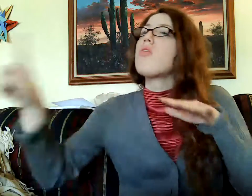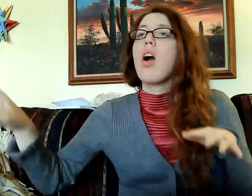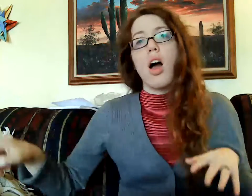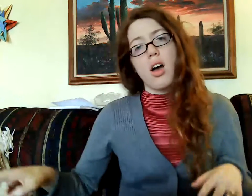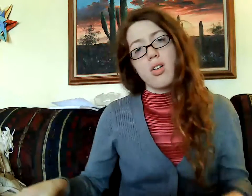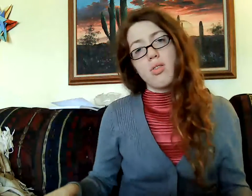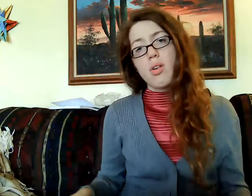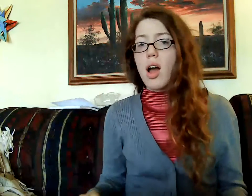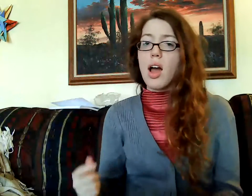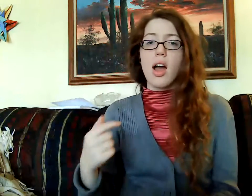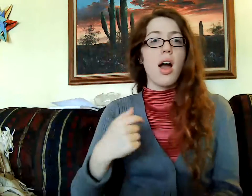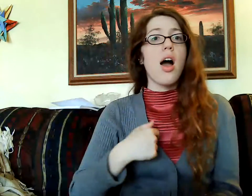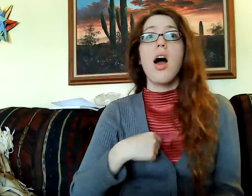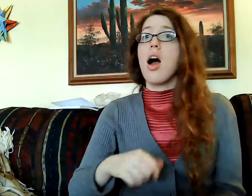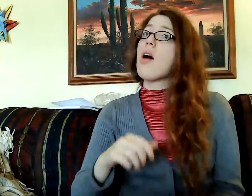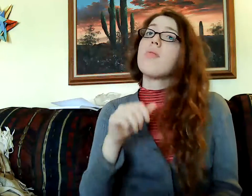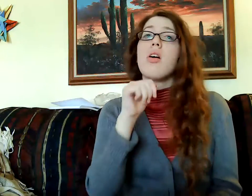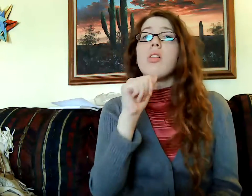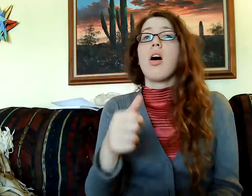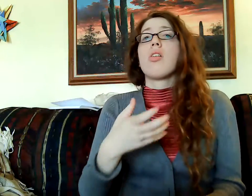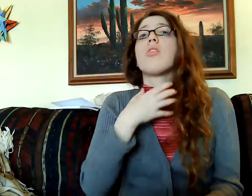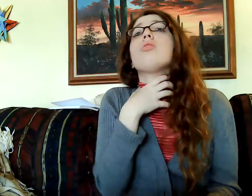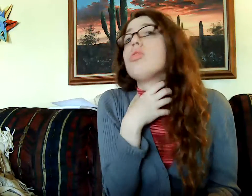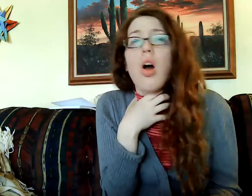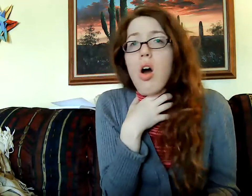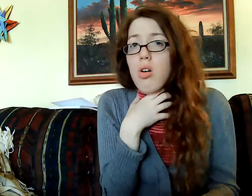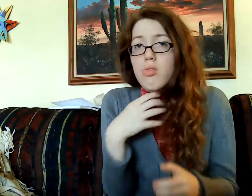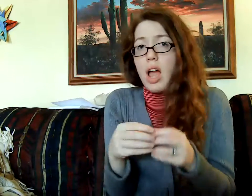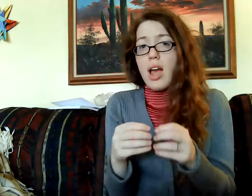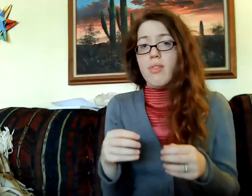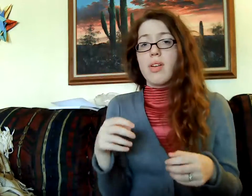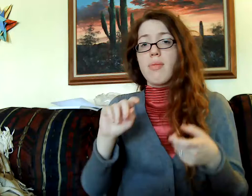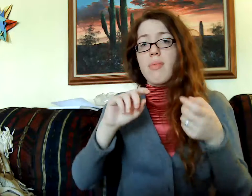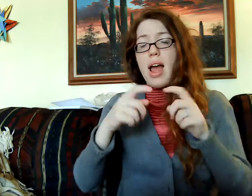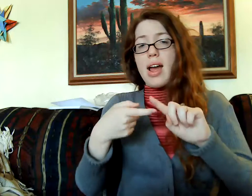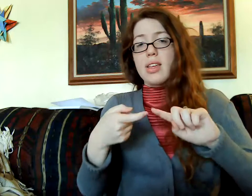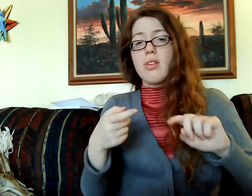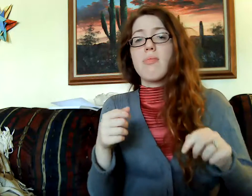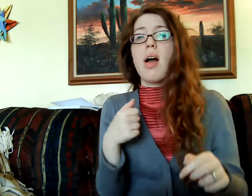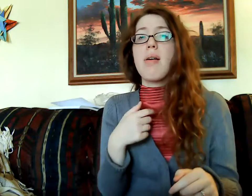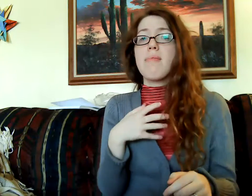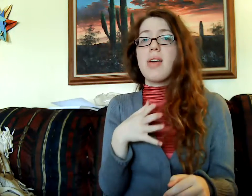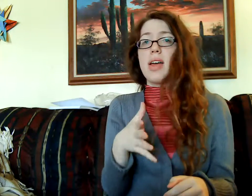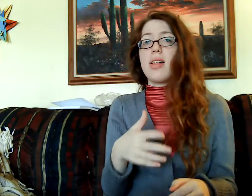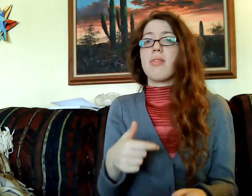I NOT CHOKING I NOT CHOKING MORE. PAIN YOU MAKE ME SUFFER...